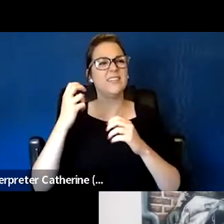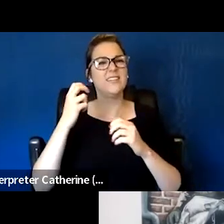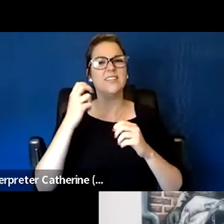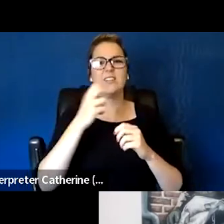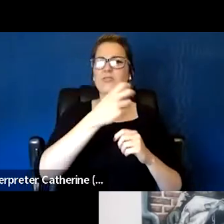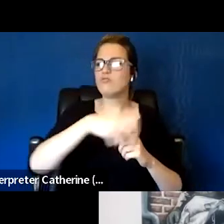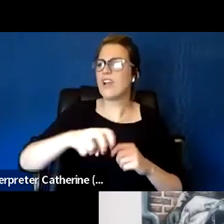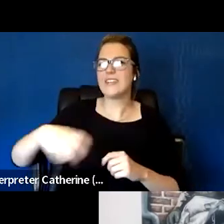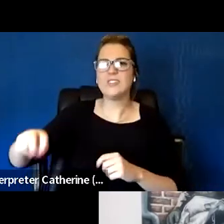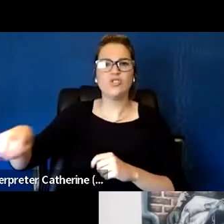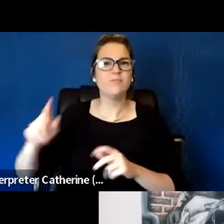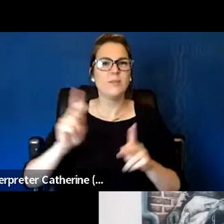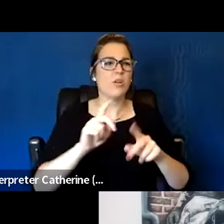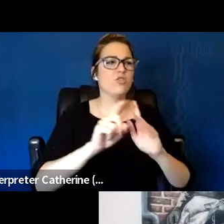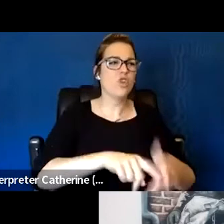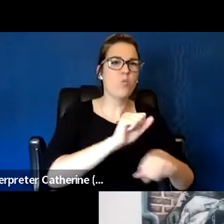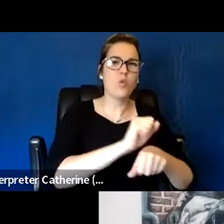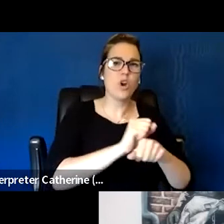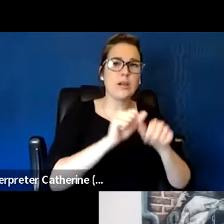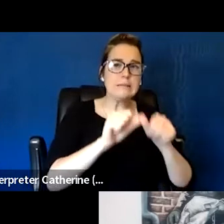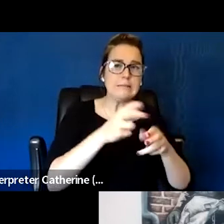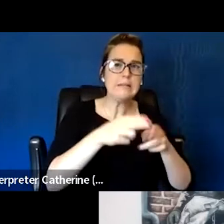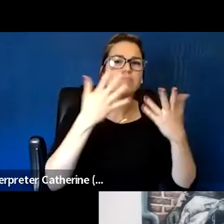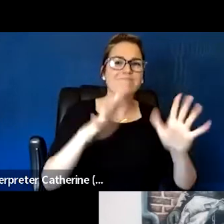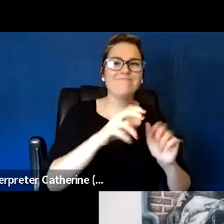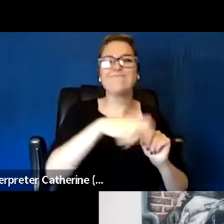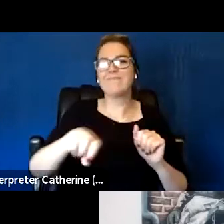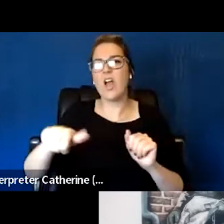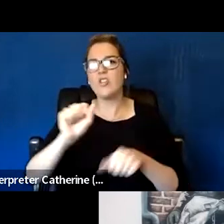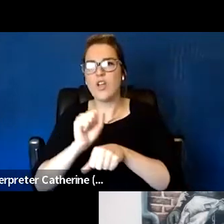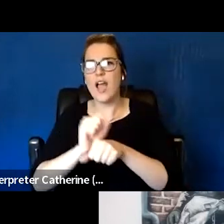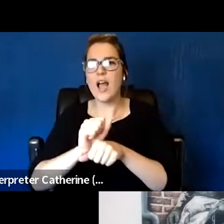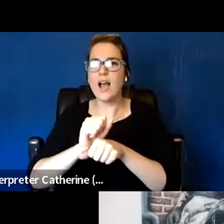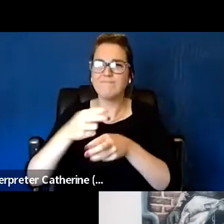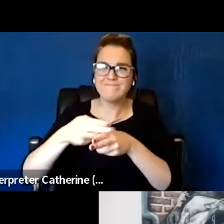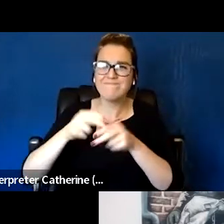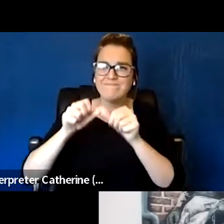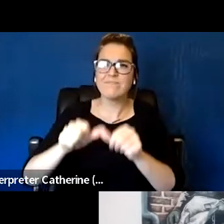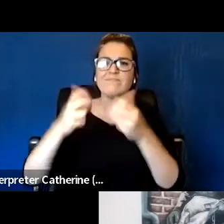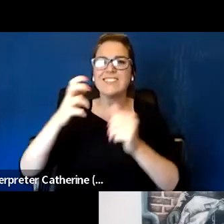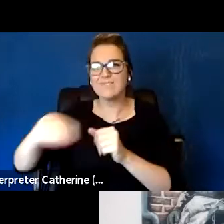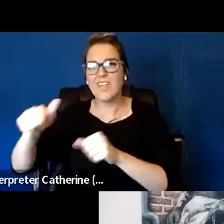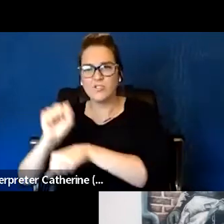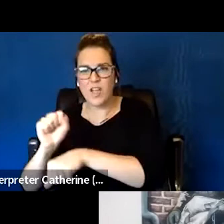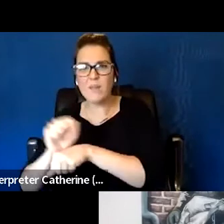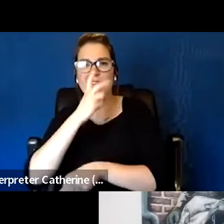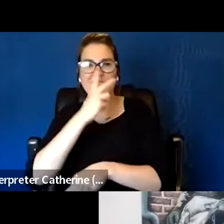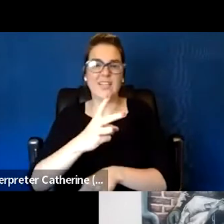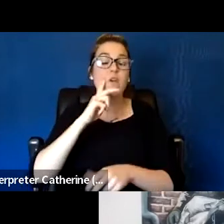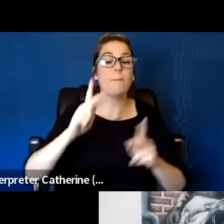has happened in the homeless sector at least. And I think social service sector in general,